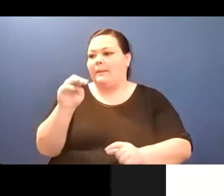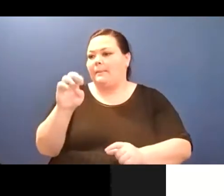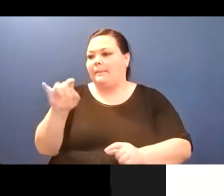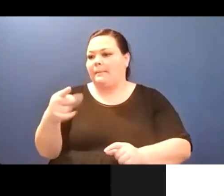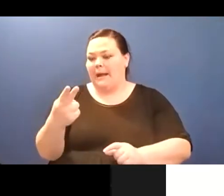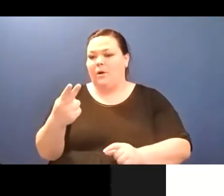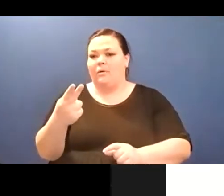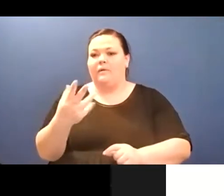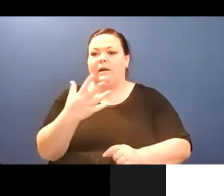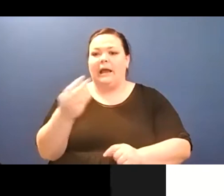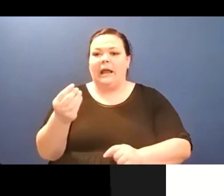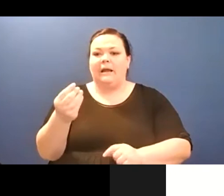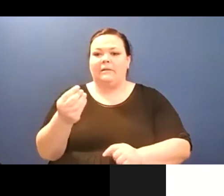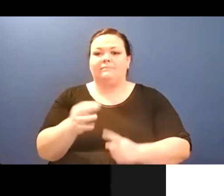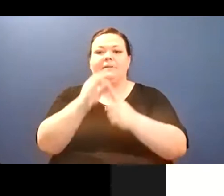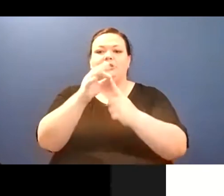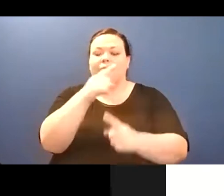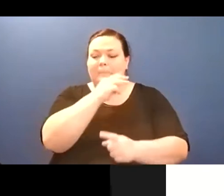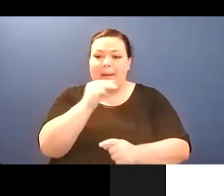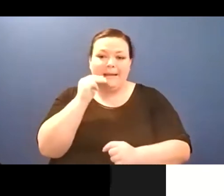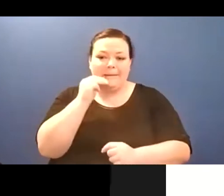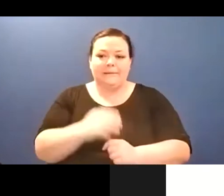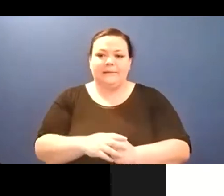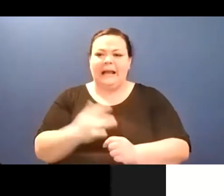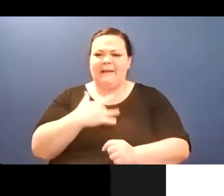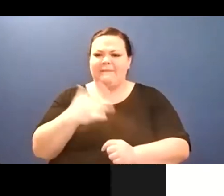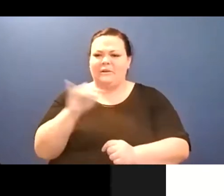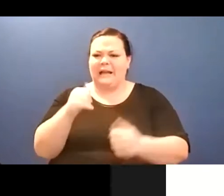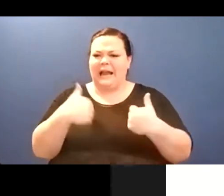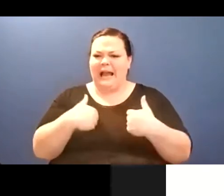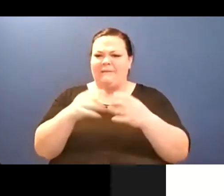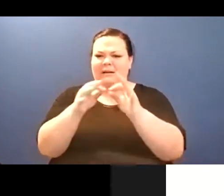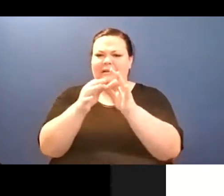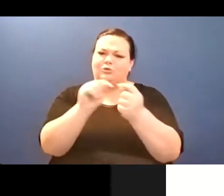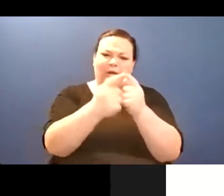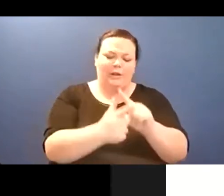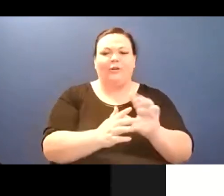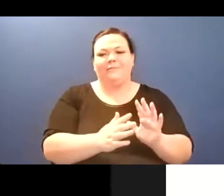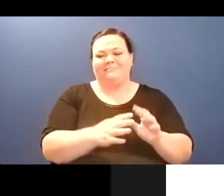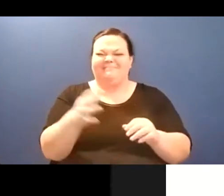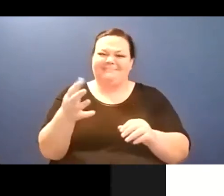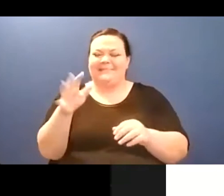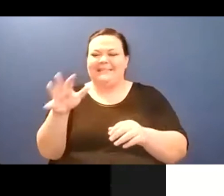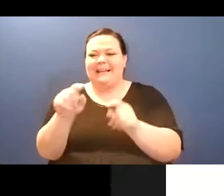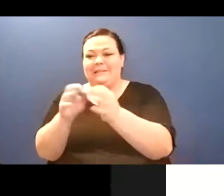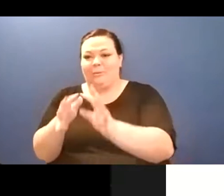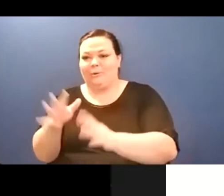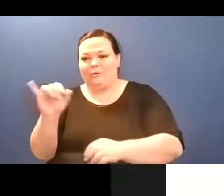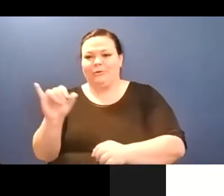Emporium, which looks like this and, um, and then I'll read some new work, um, since we talked about